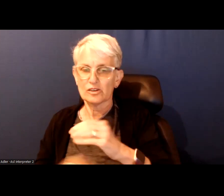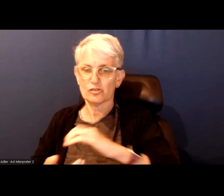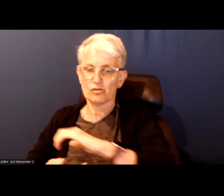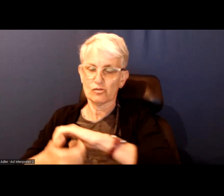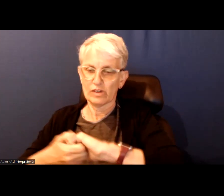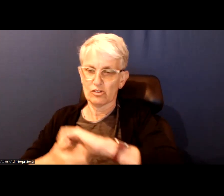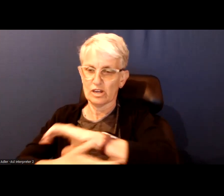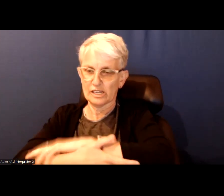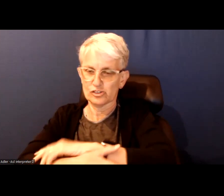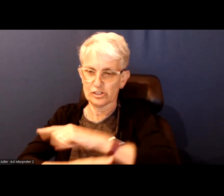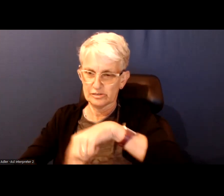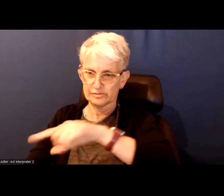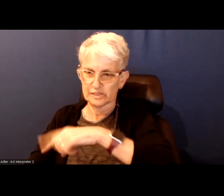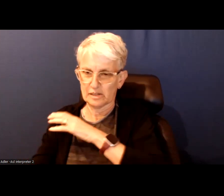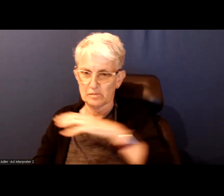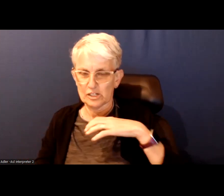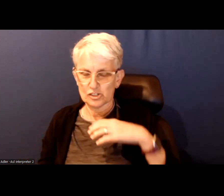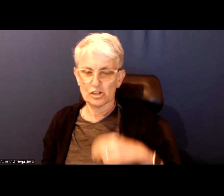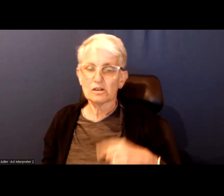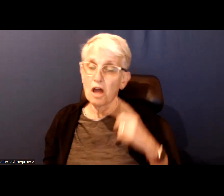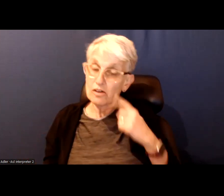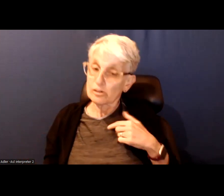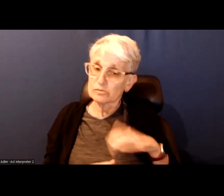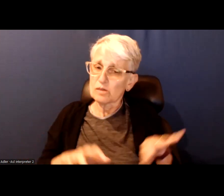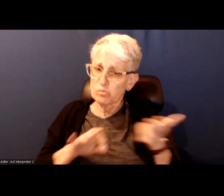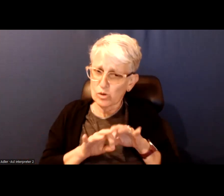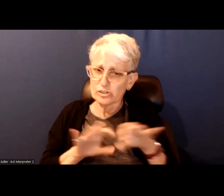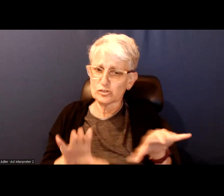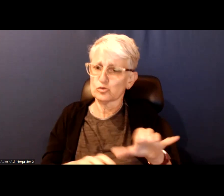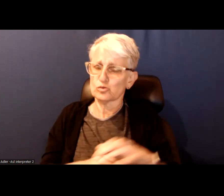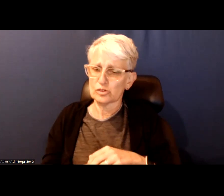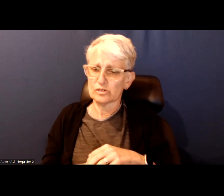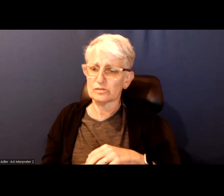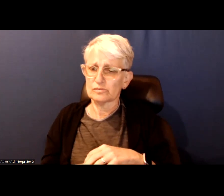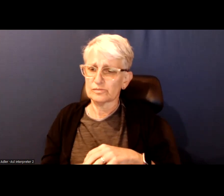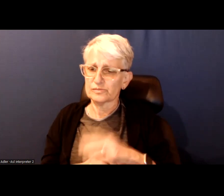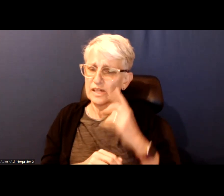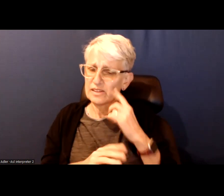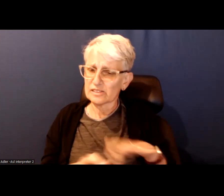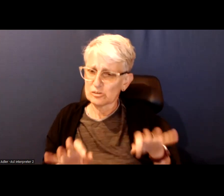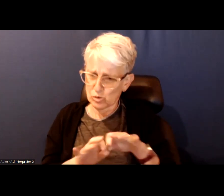I think this was a really important step and something that is really important to continue.